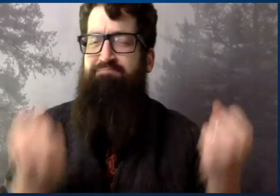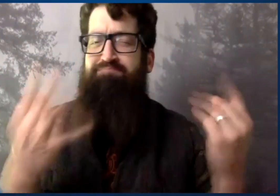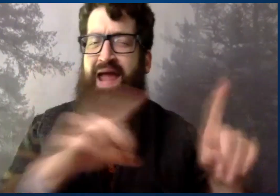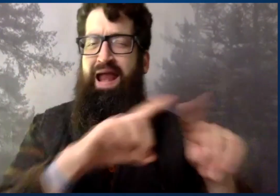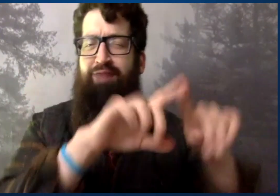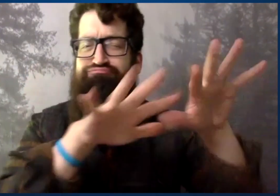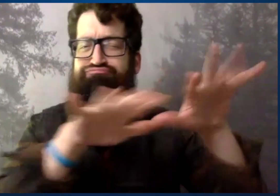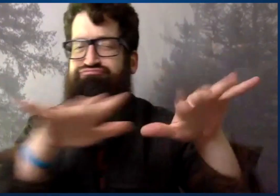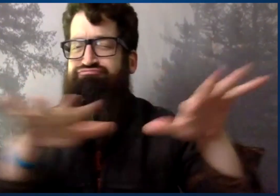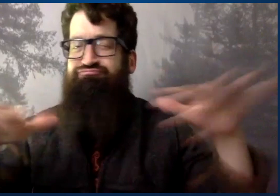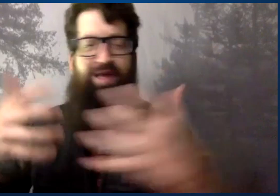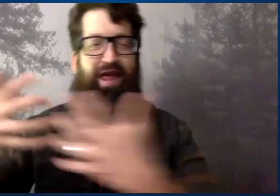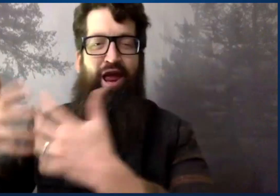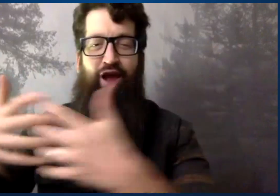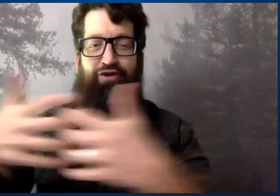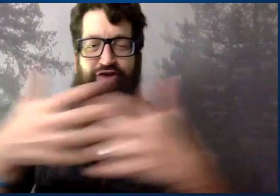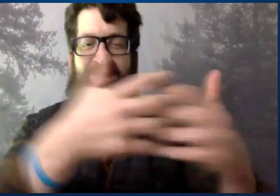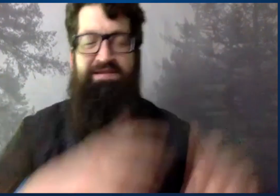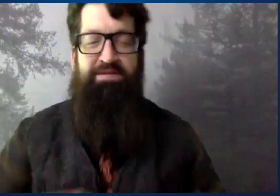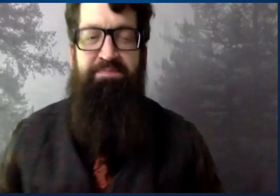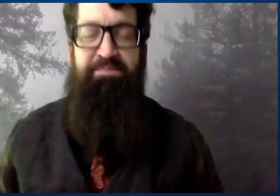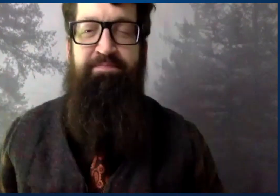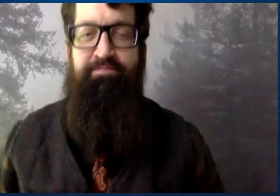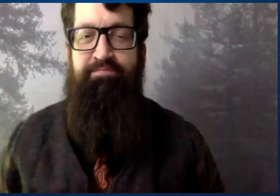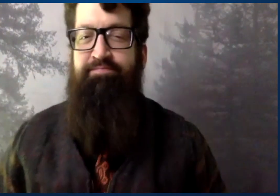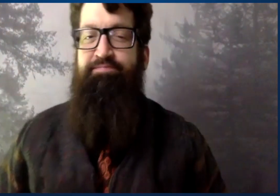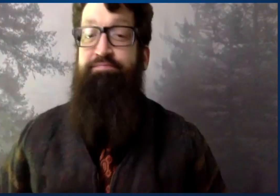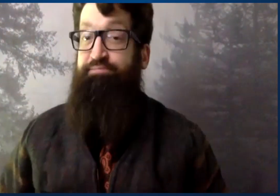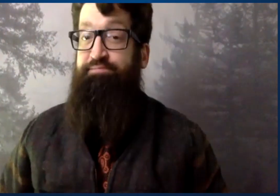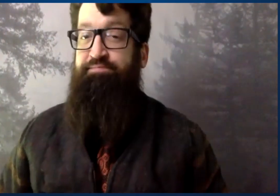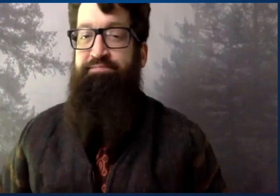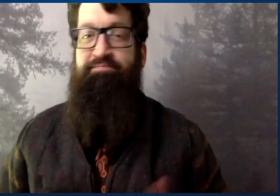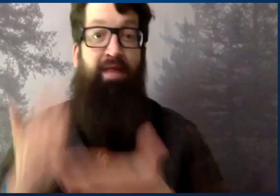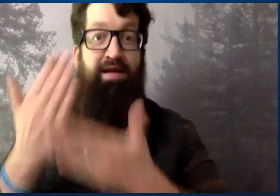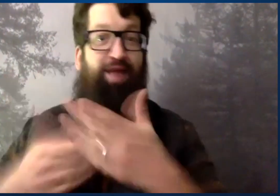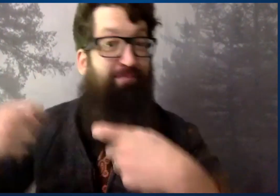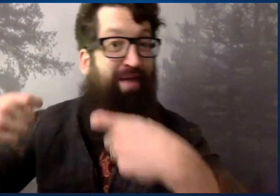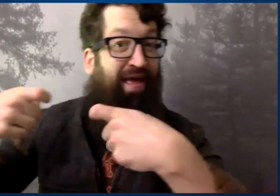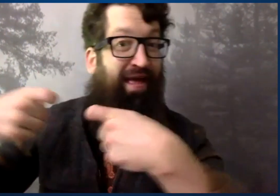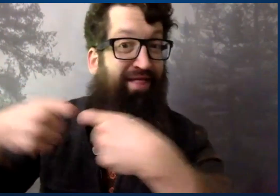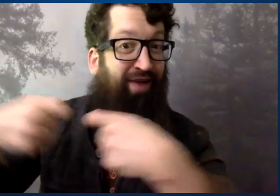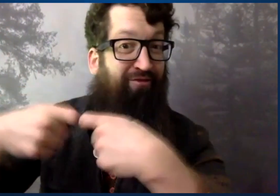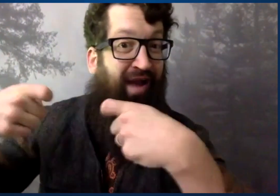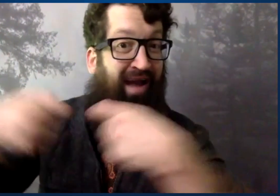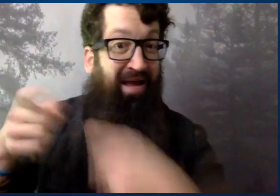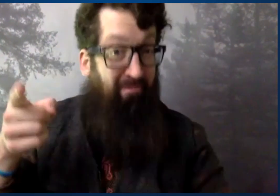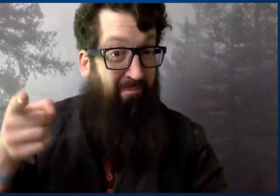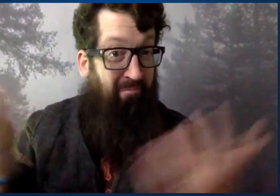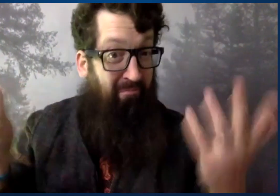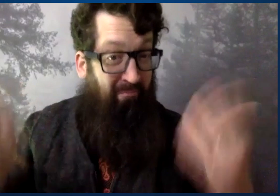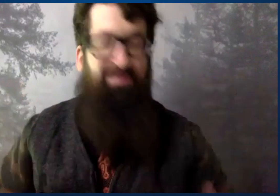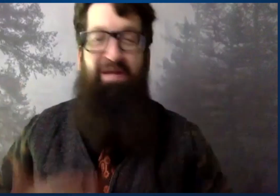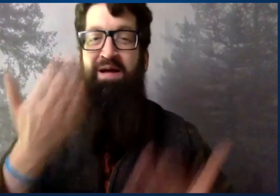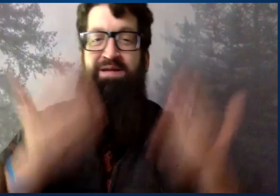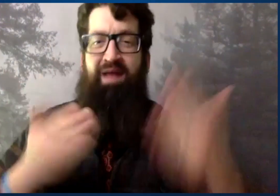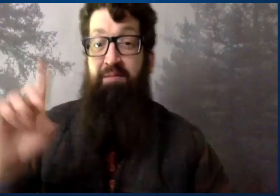Think about a V eight engine running so smoothly, this humming alone, right? So you have this beautiful engine,